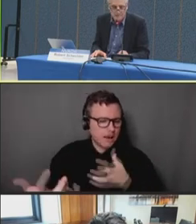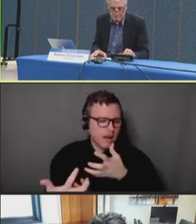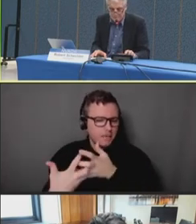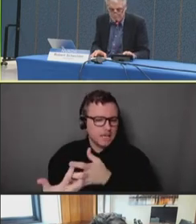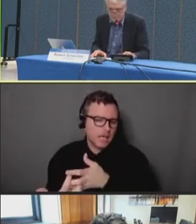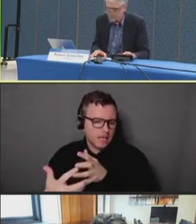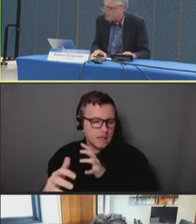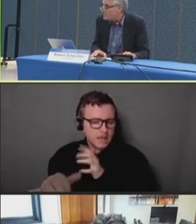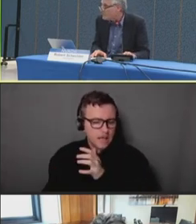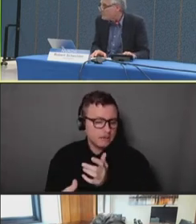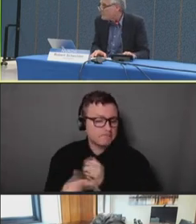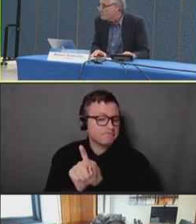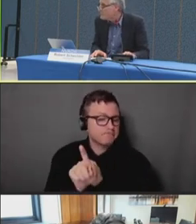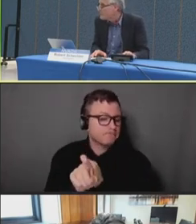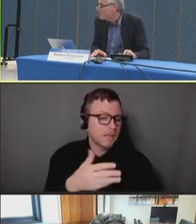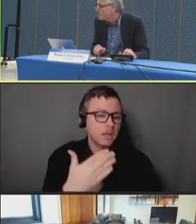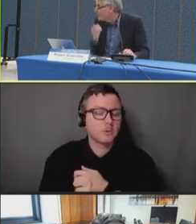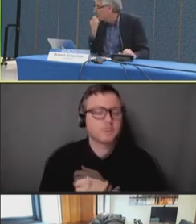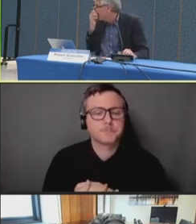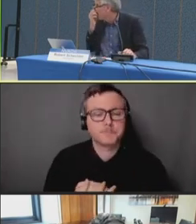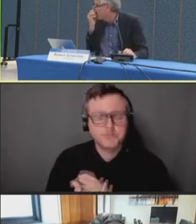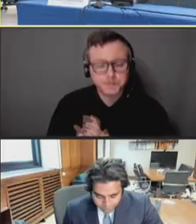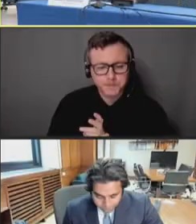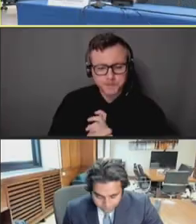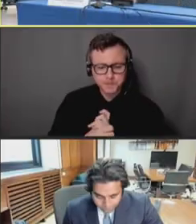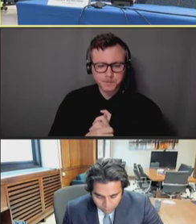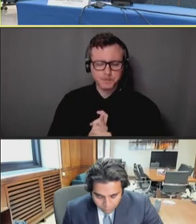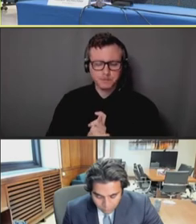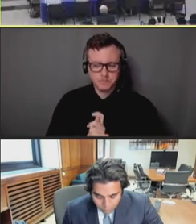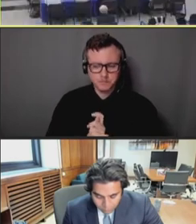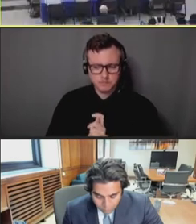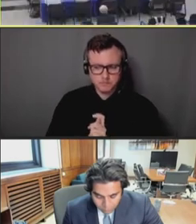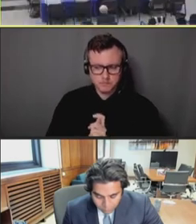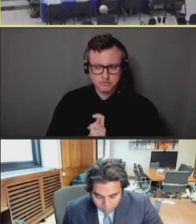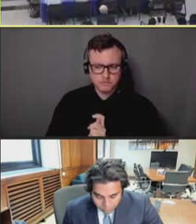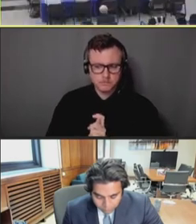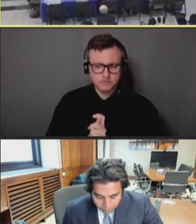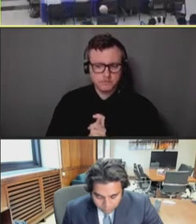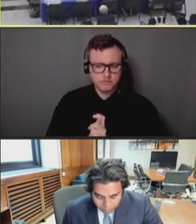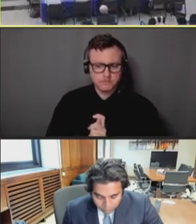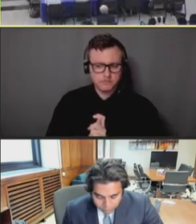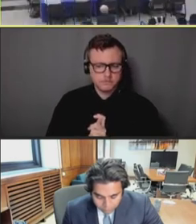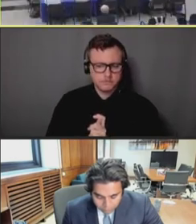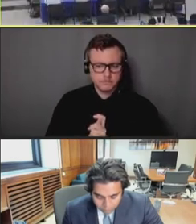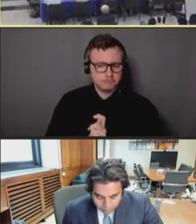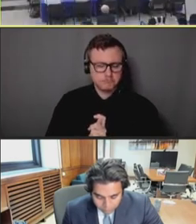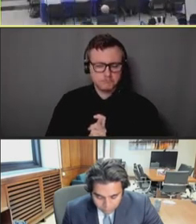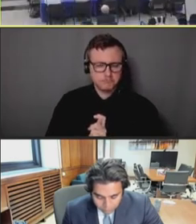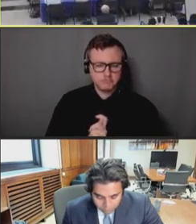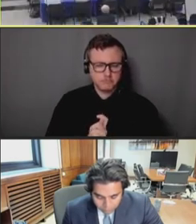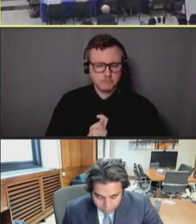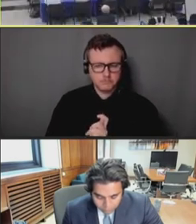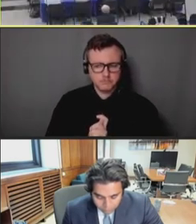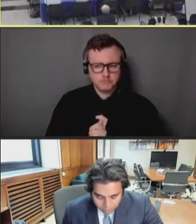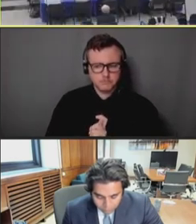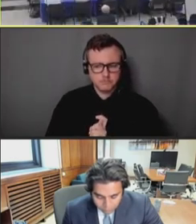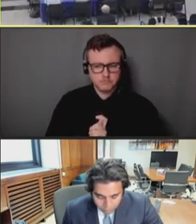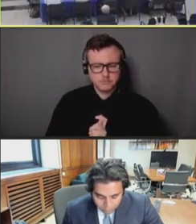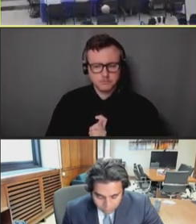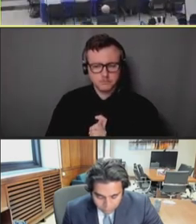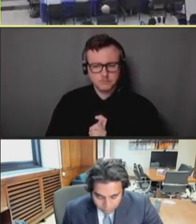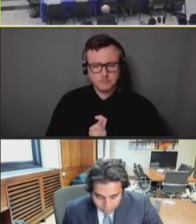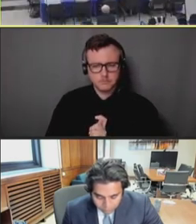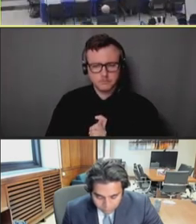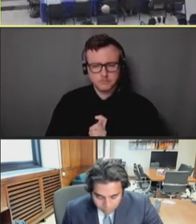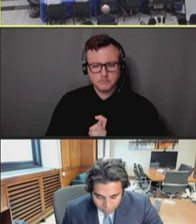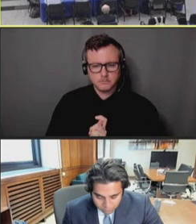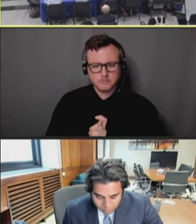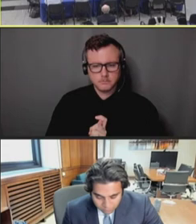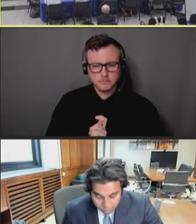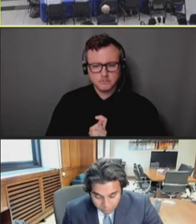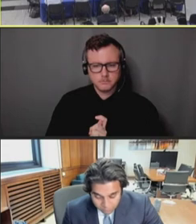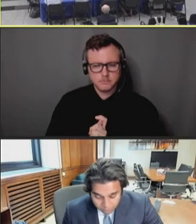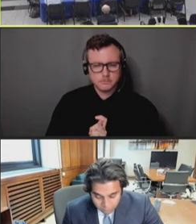Steven Adams: